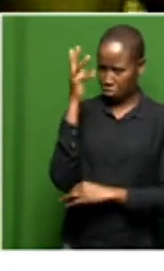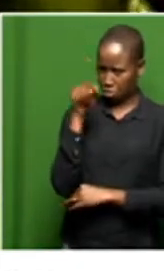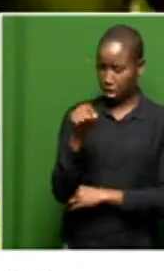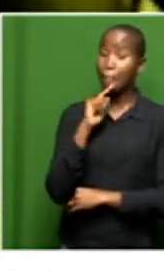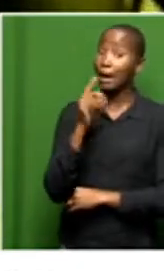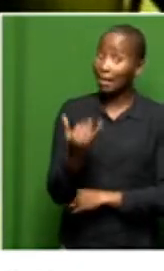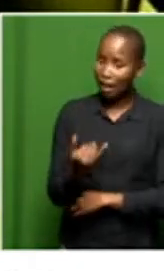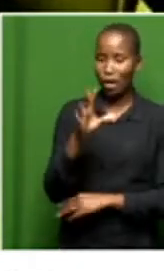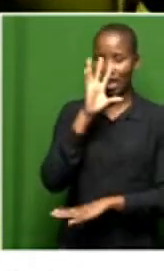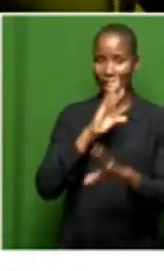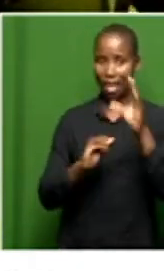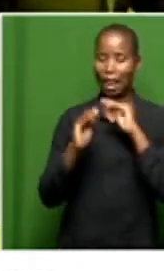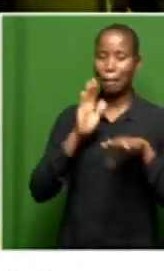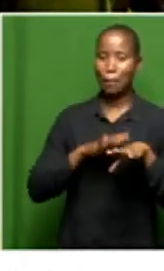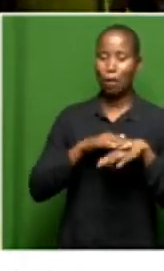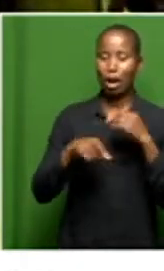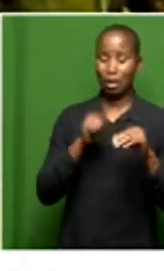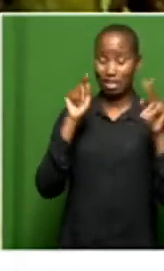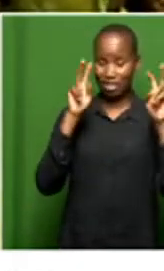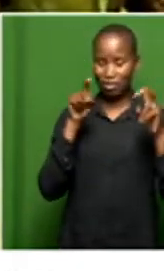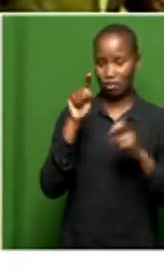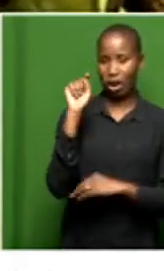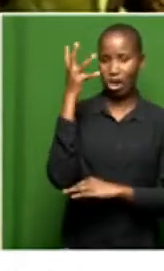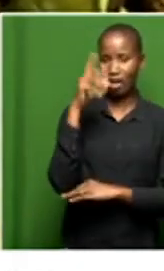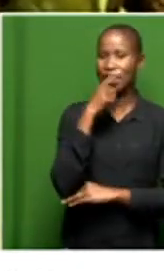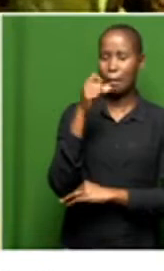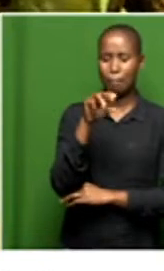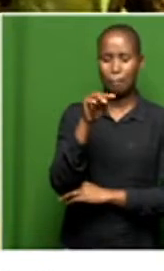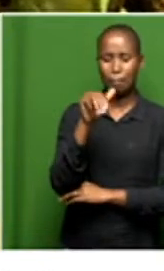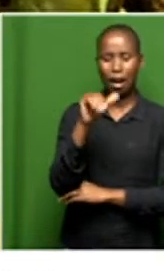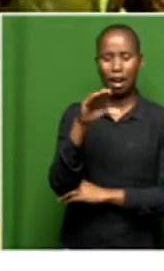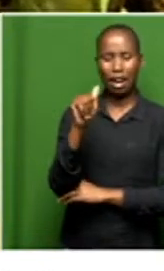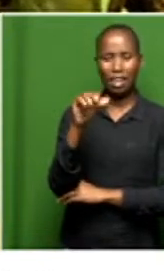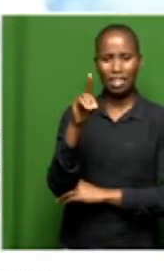learning about macadamia. Climate conditions in the area are conducive for Macadamia farming.